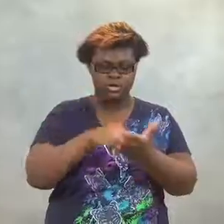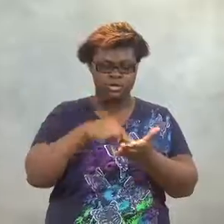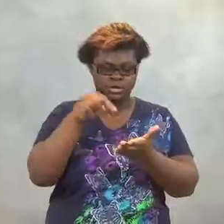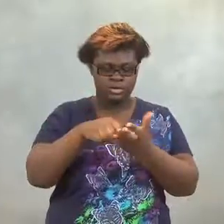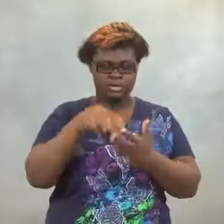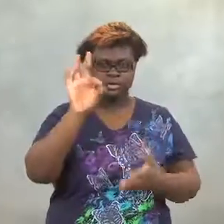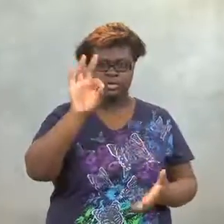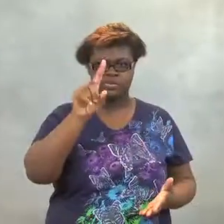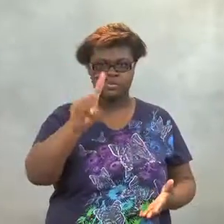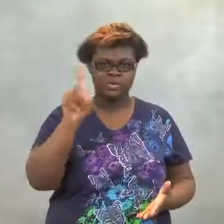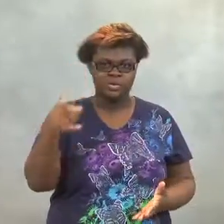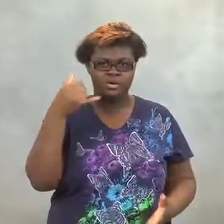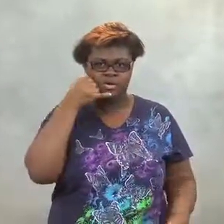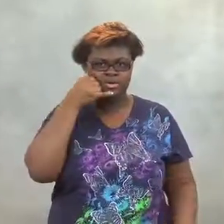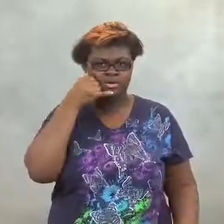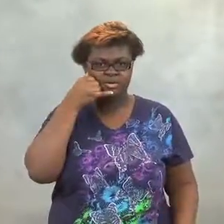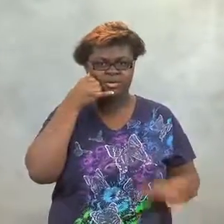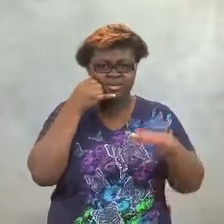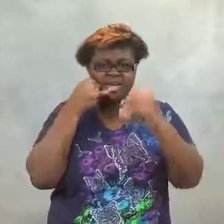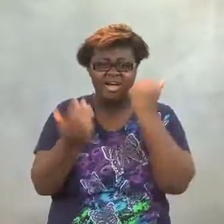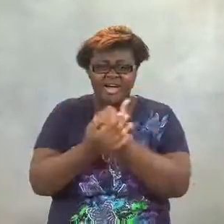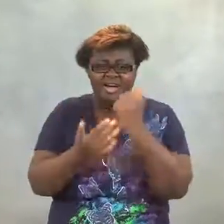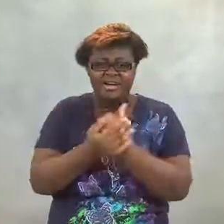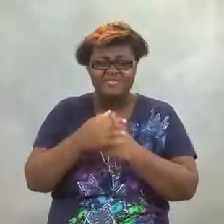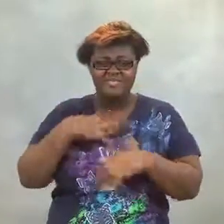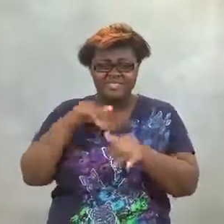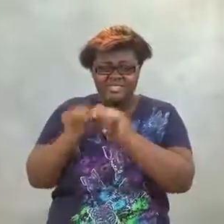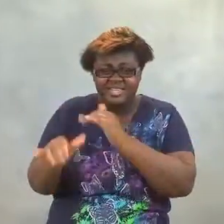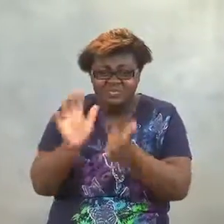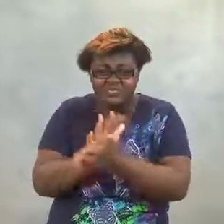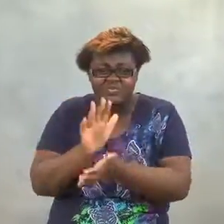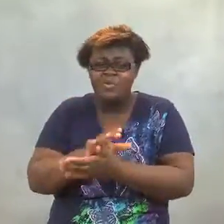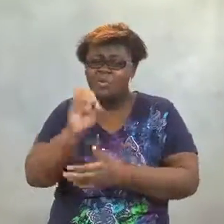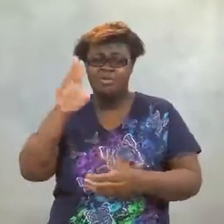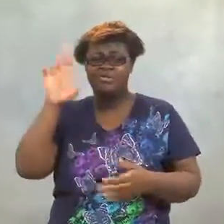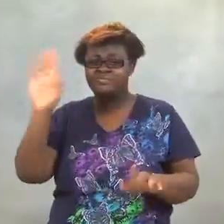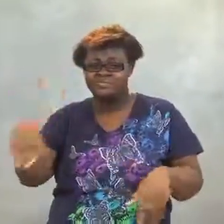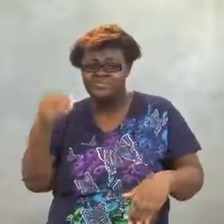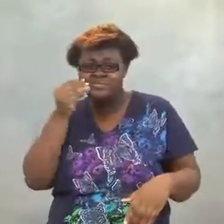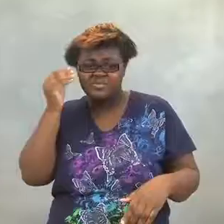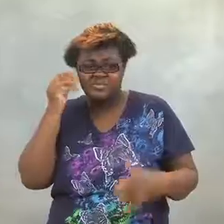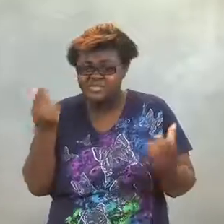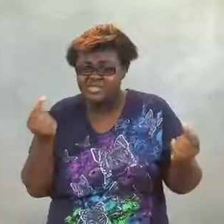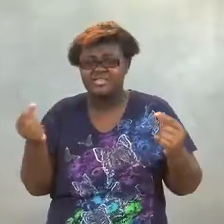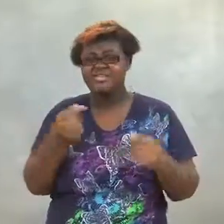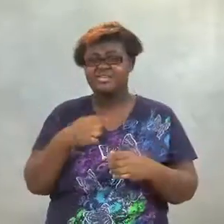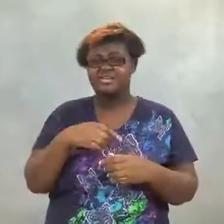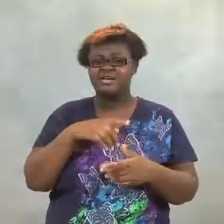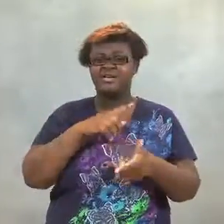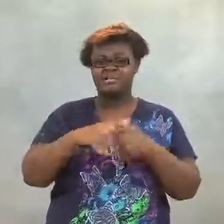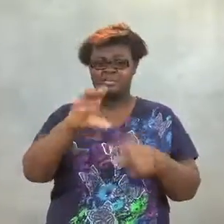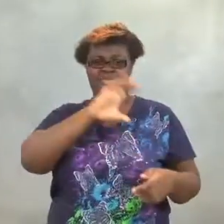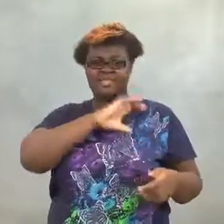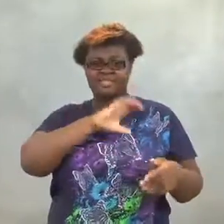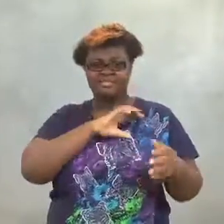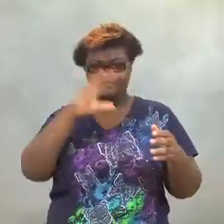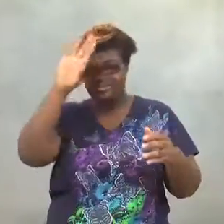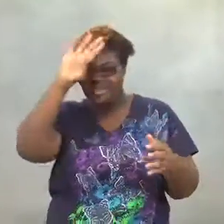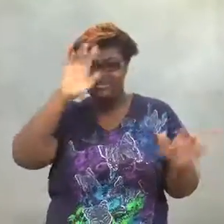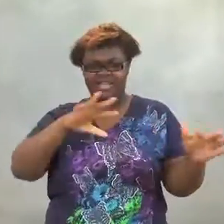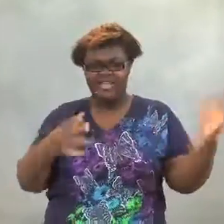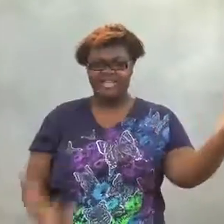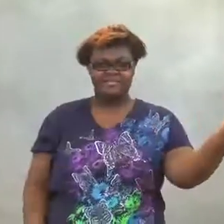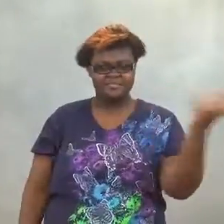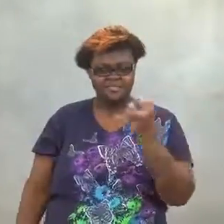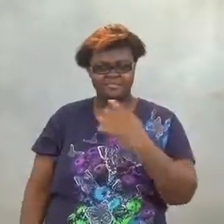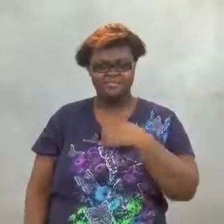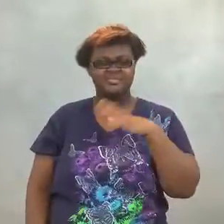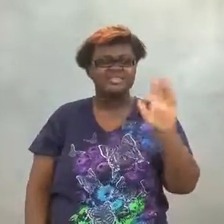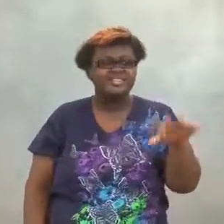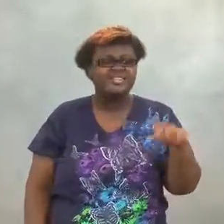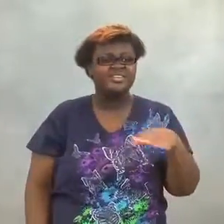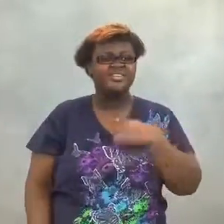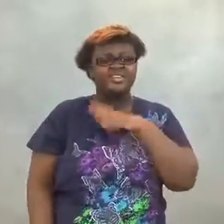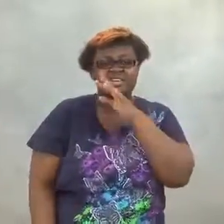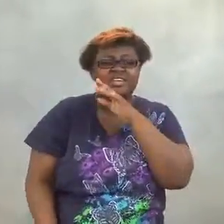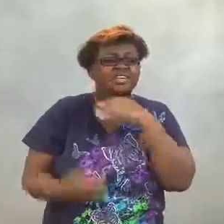I dialed 911 to help me decide if I should stay after school or go home.